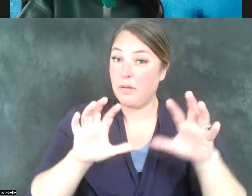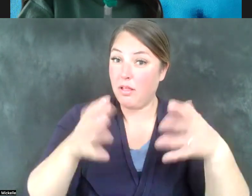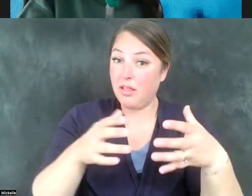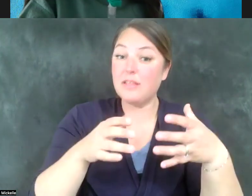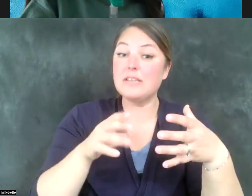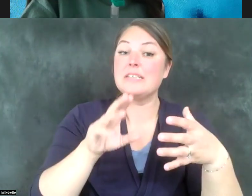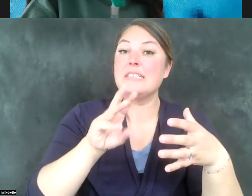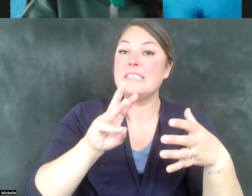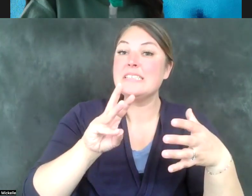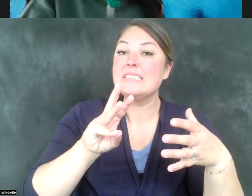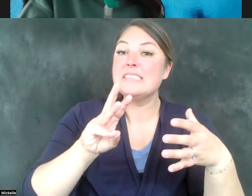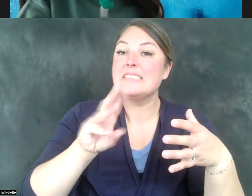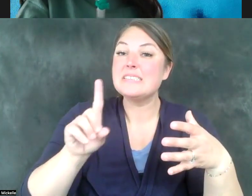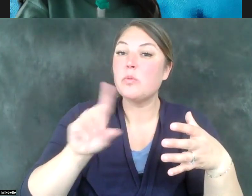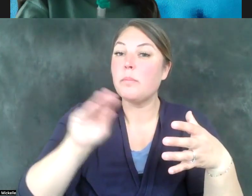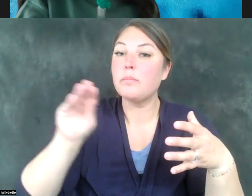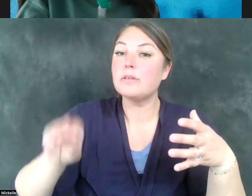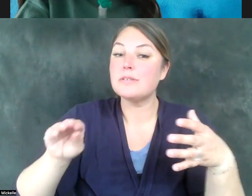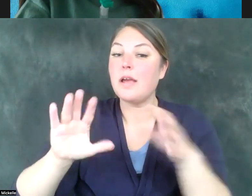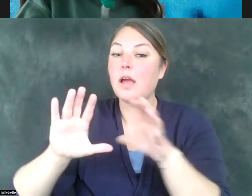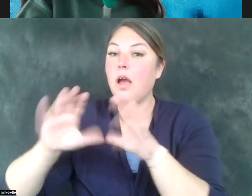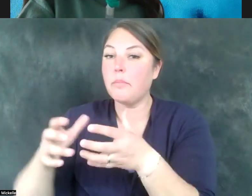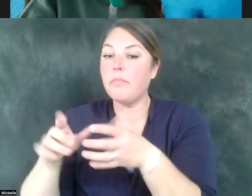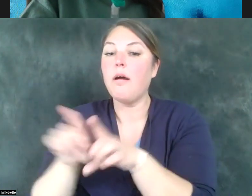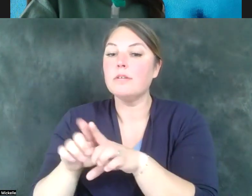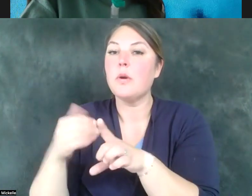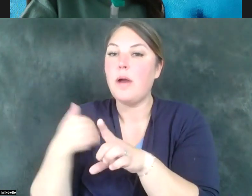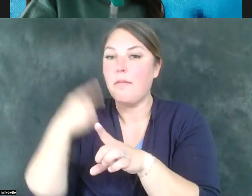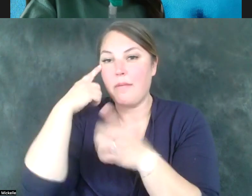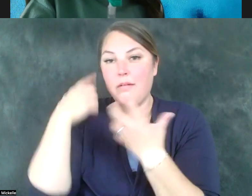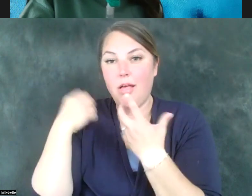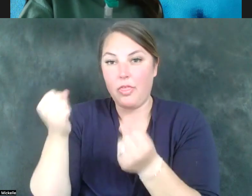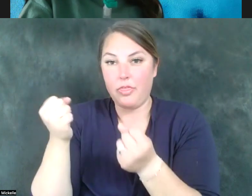disabilities also have co-occurring mental health diagnoses. However, mental